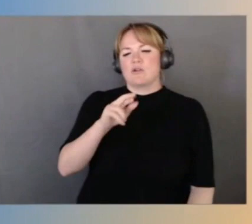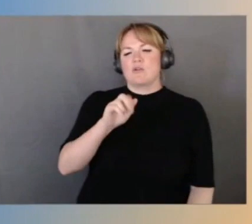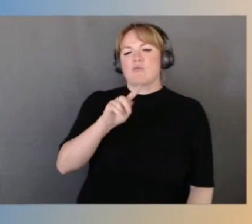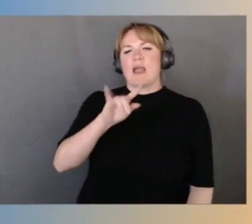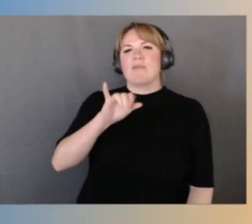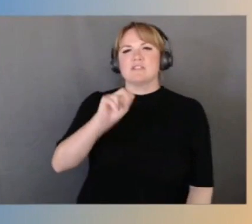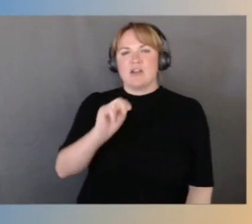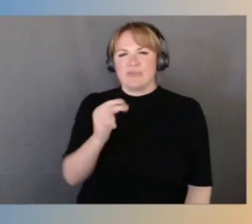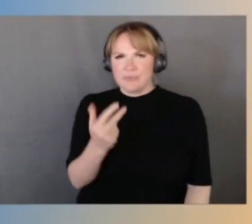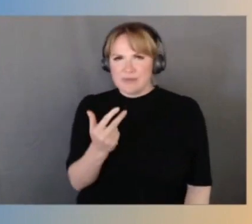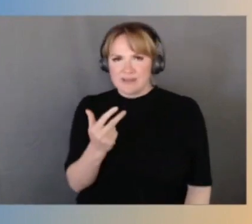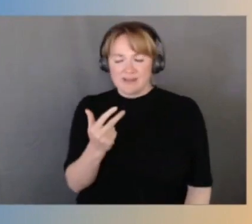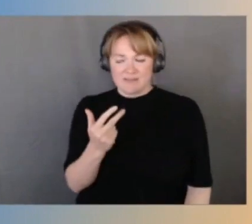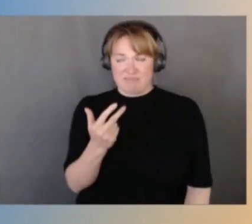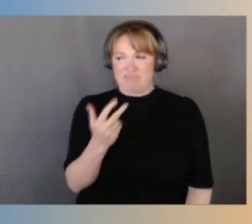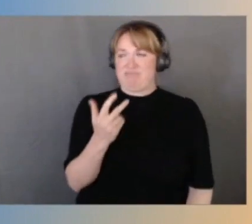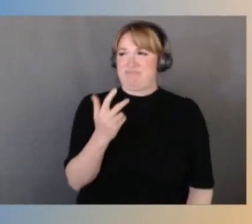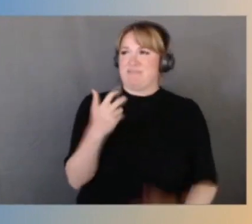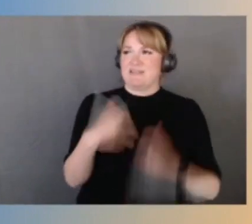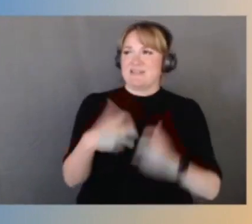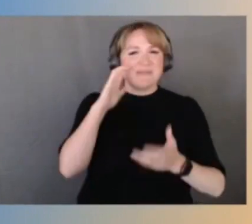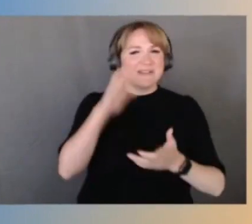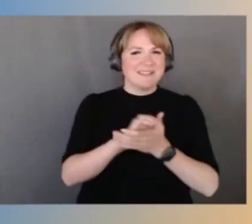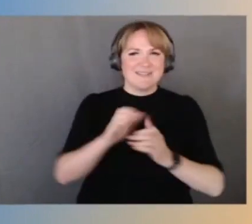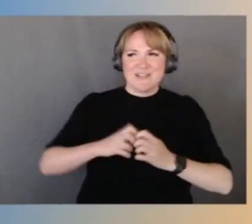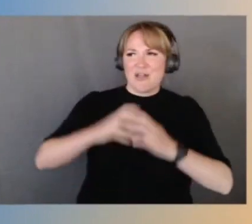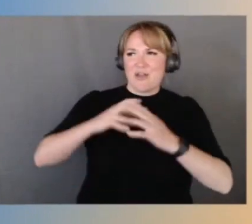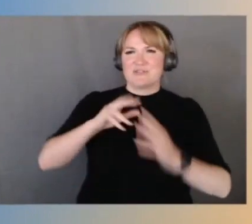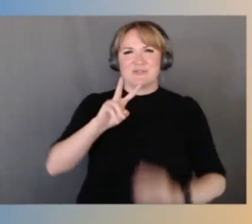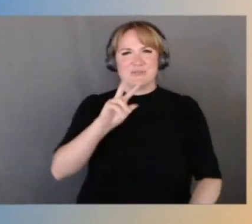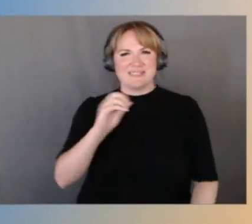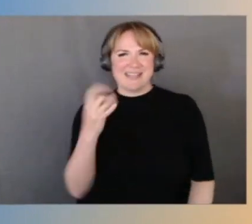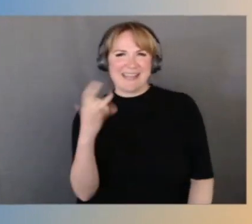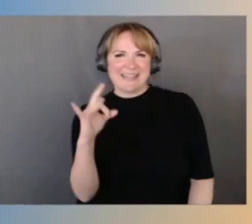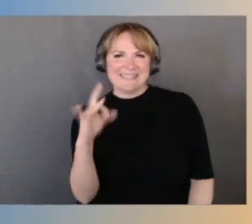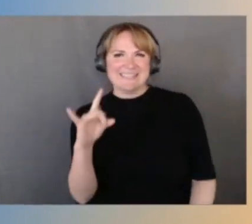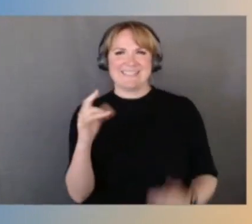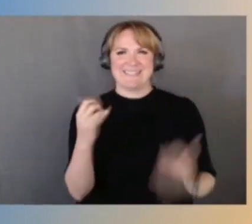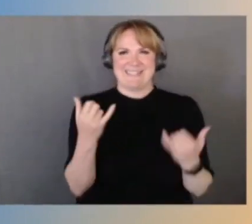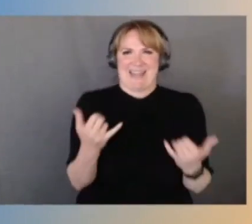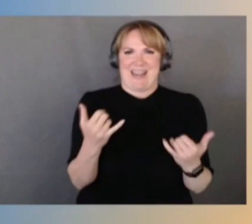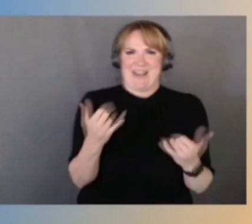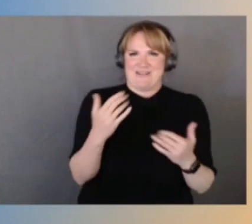in 2018 and here we are in just mid 2022, we've done three complete iterations